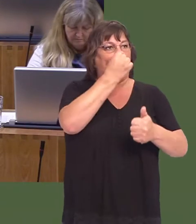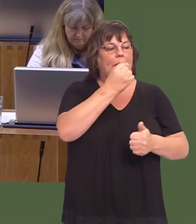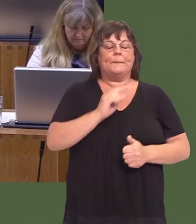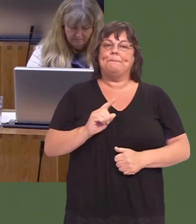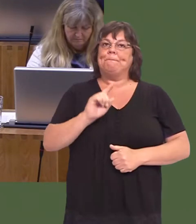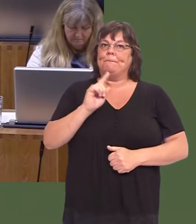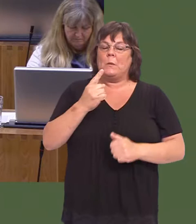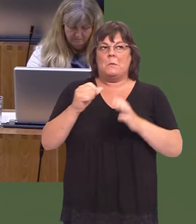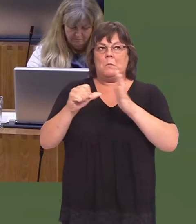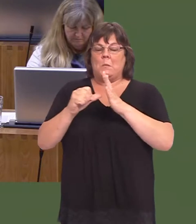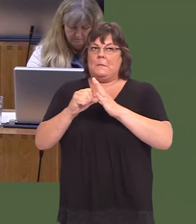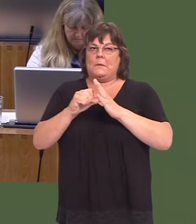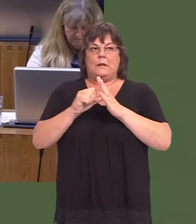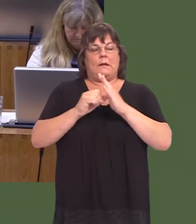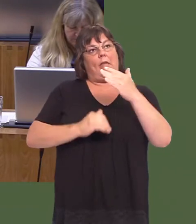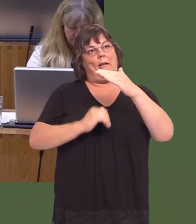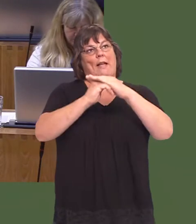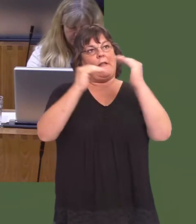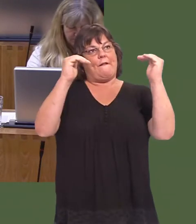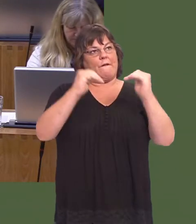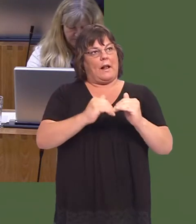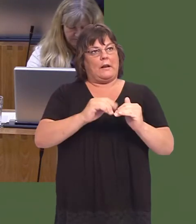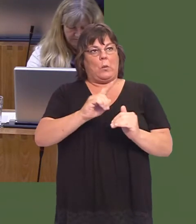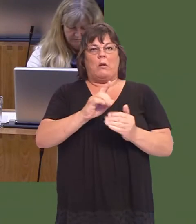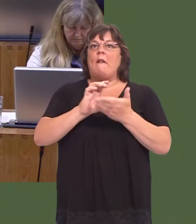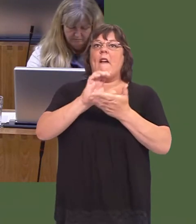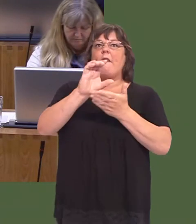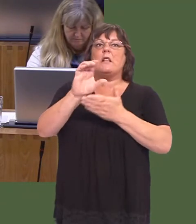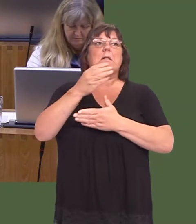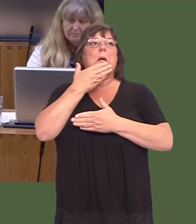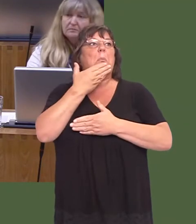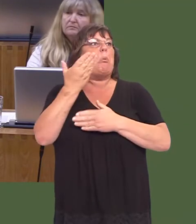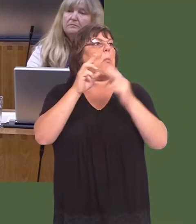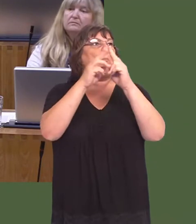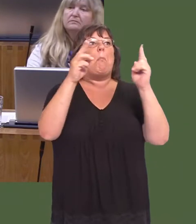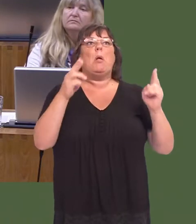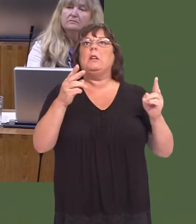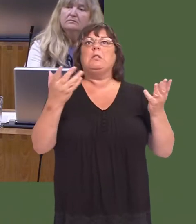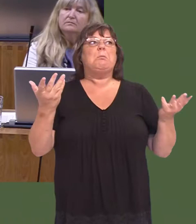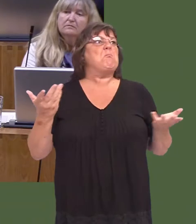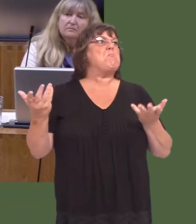One of the issues that we have faced in the Heads of the Valleys for some years is investors saying that there are no buildings for them to go into.